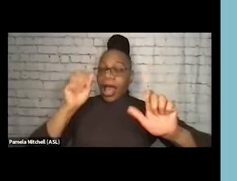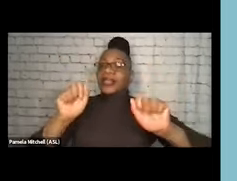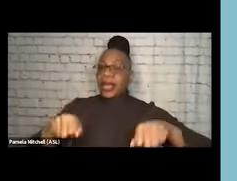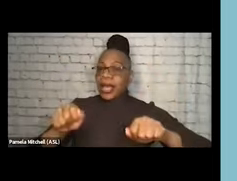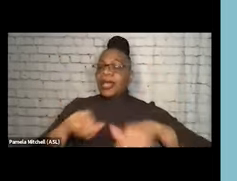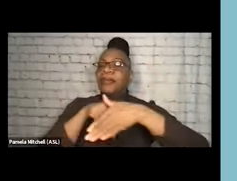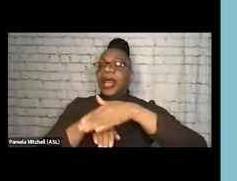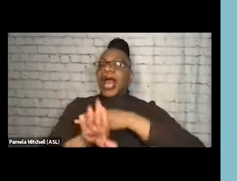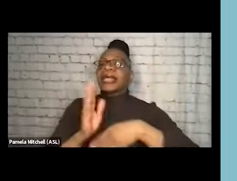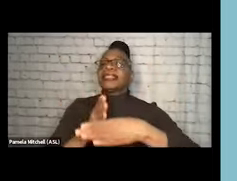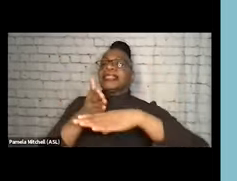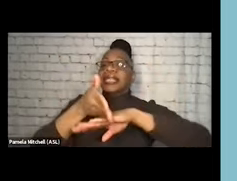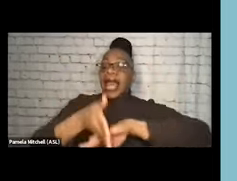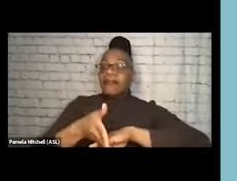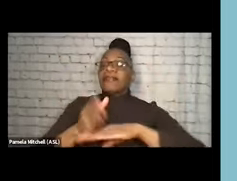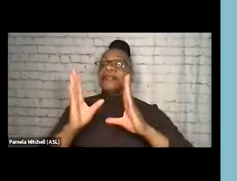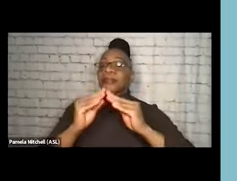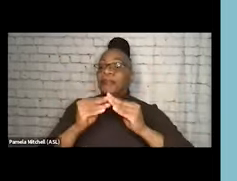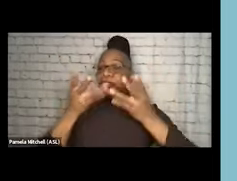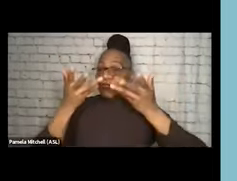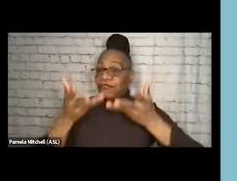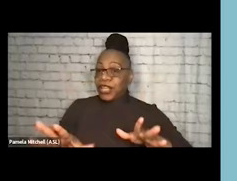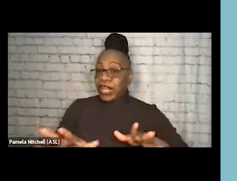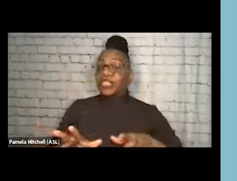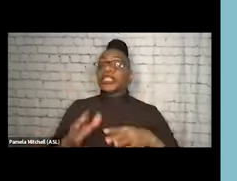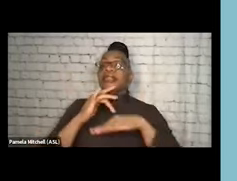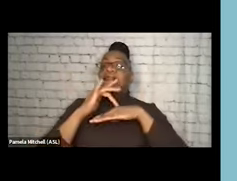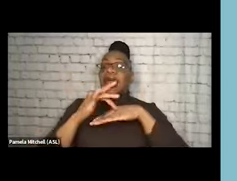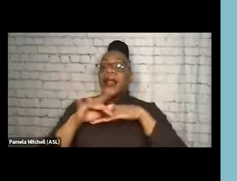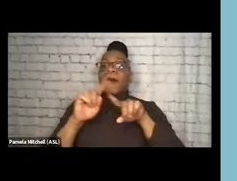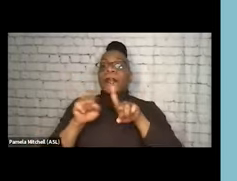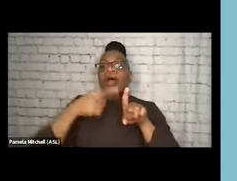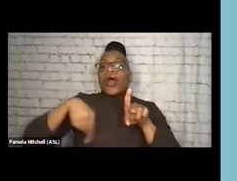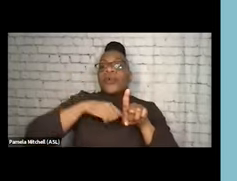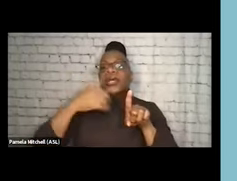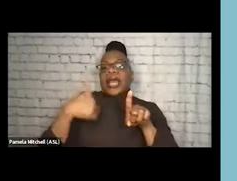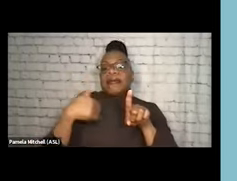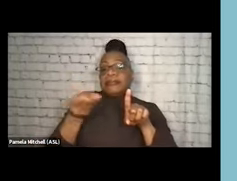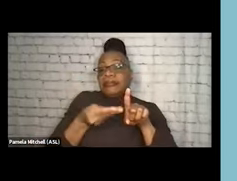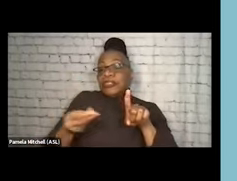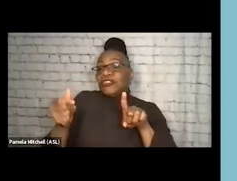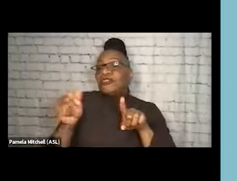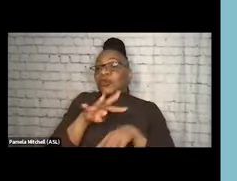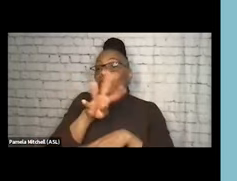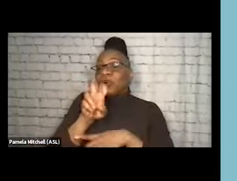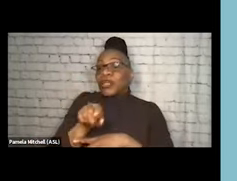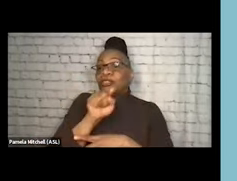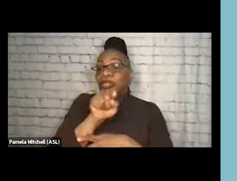I actually think they're already available. But we have a number of self-assessment questions that you as an organization can take back